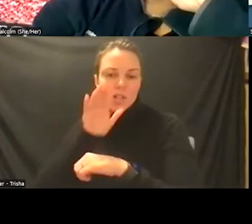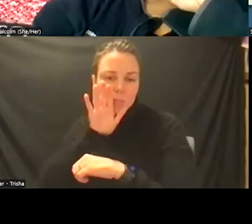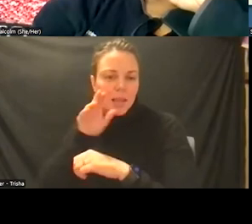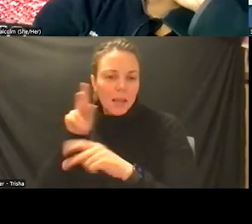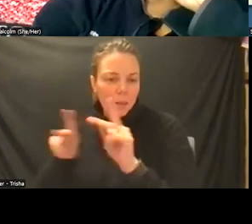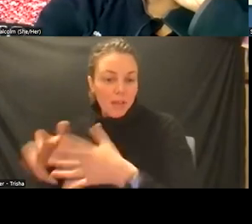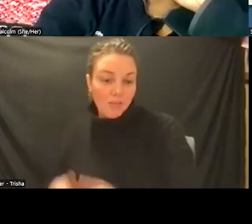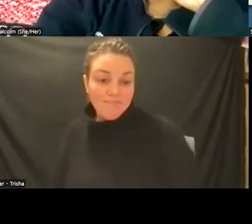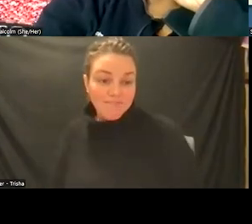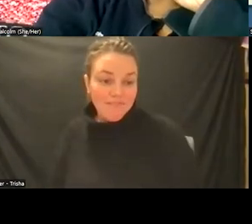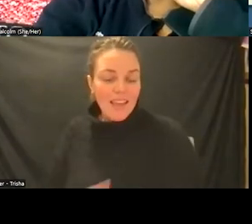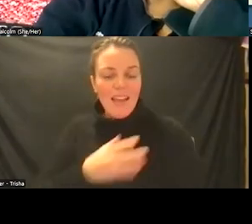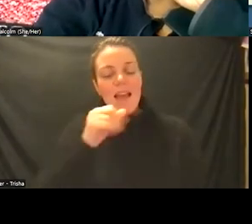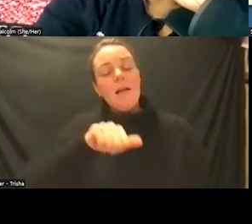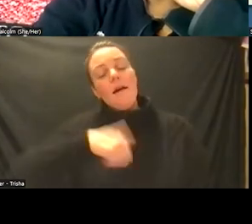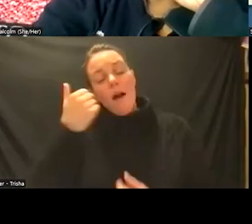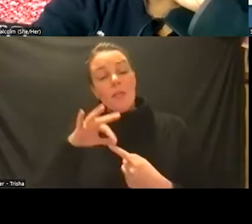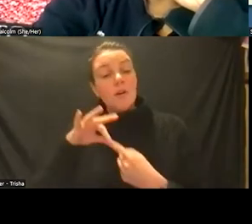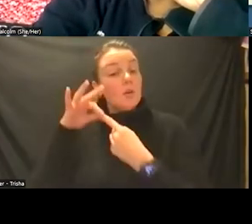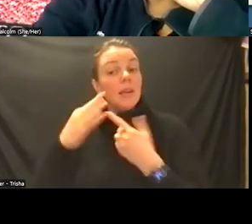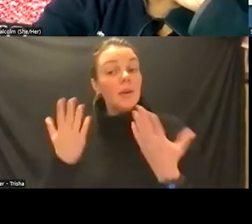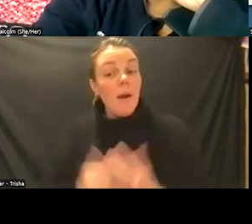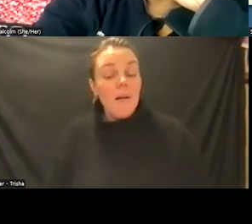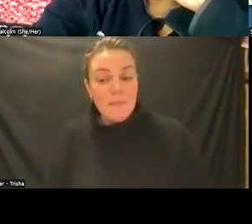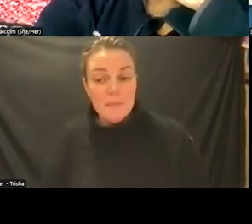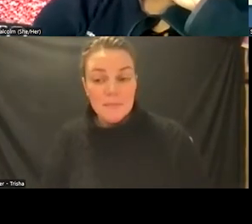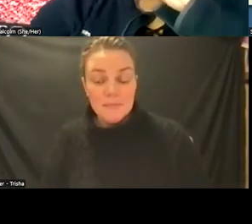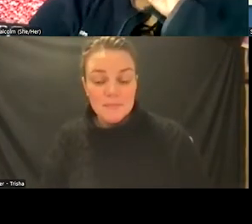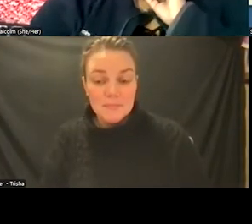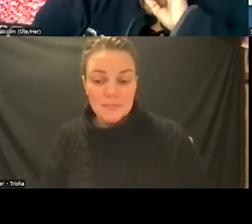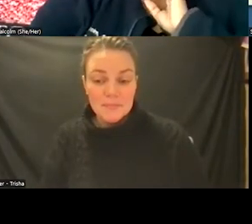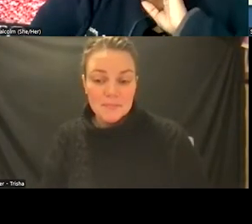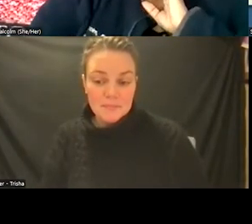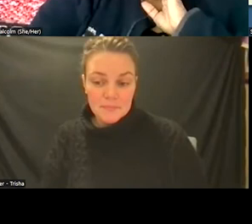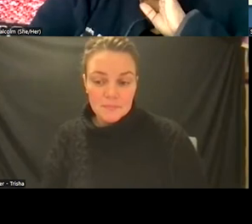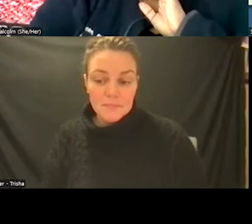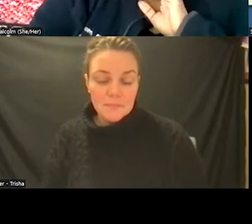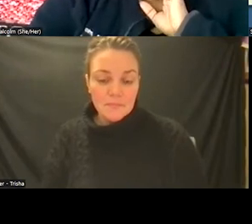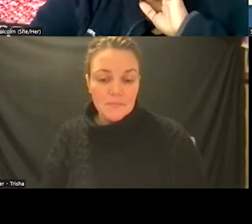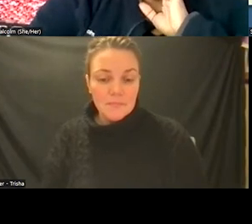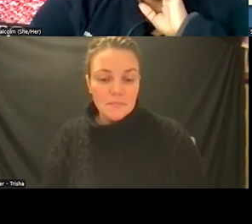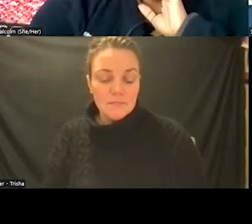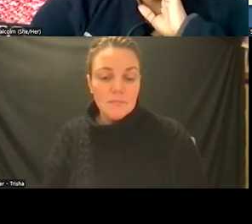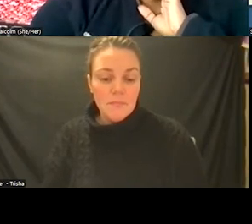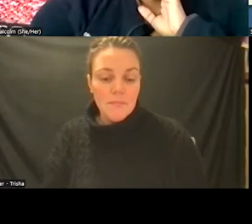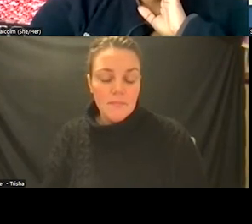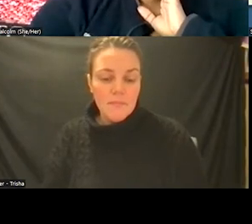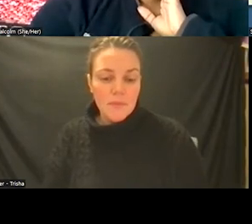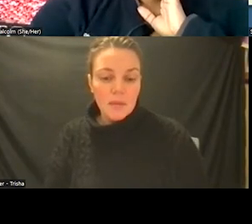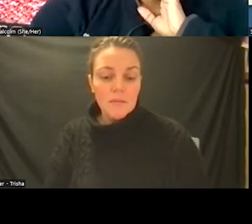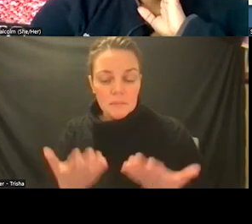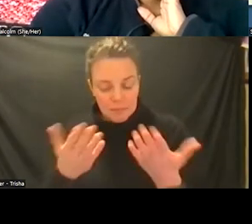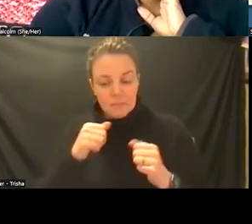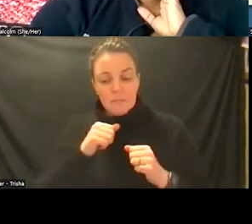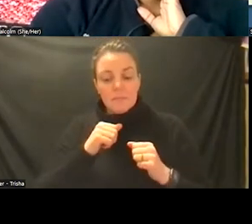particularly unique aspect um is what uh is what occurs when deaf individuals who we often